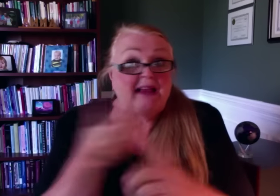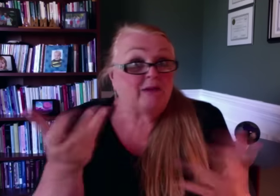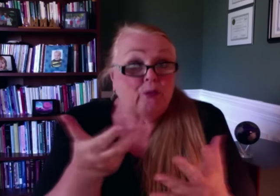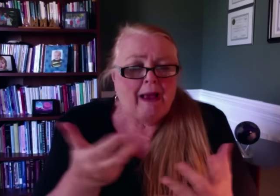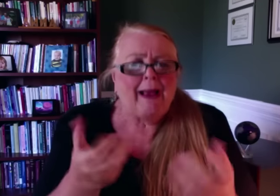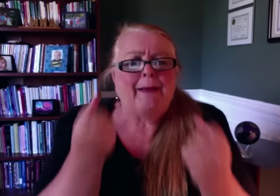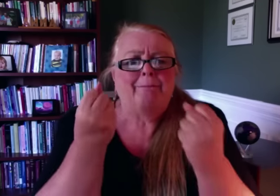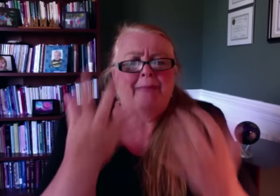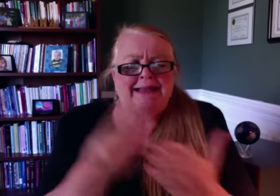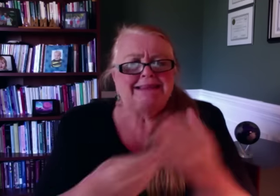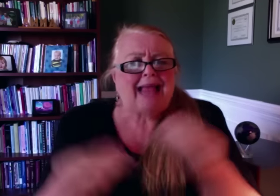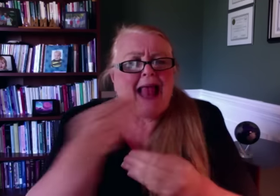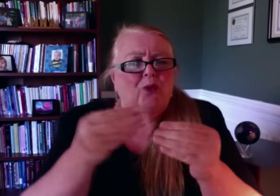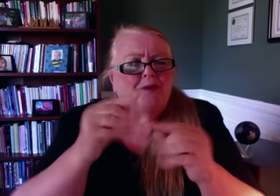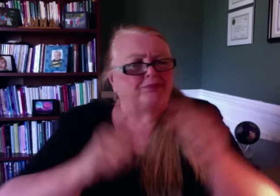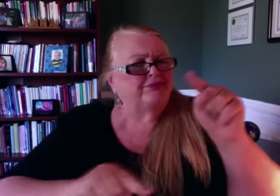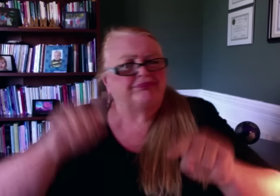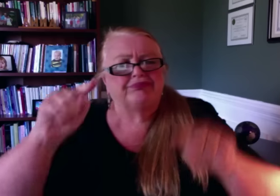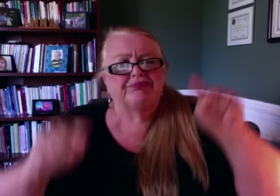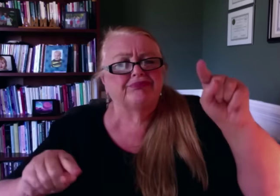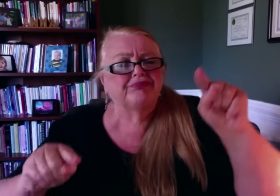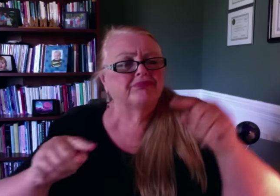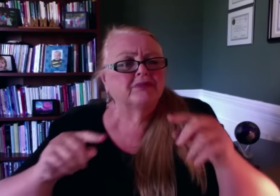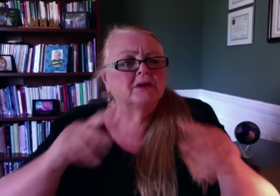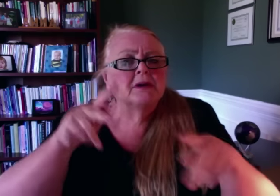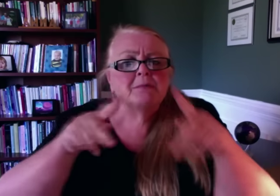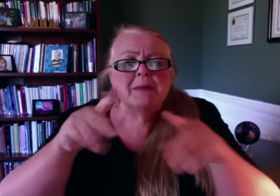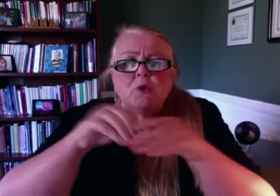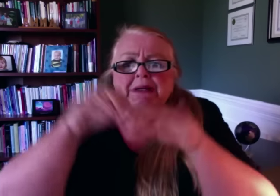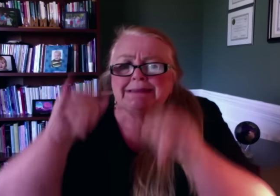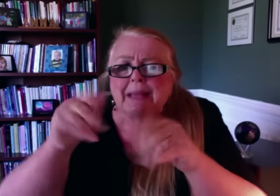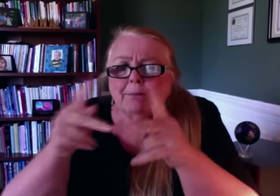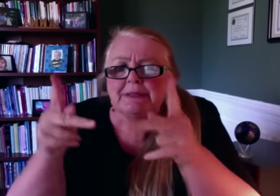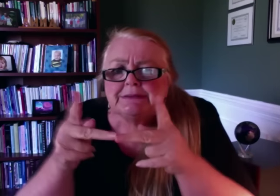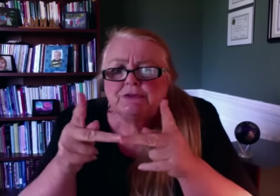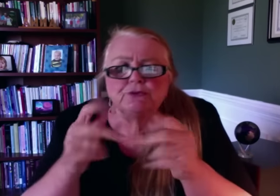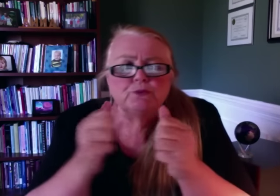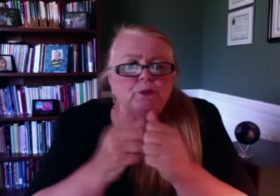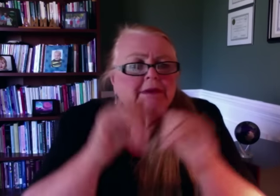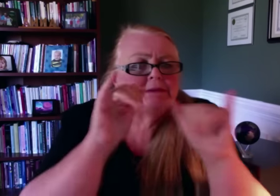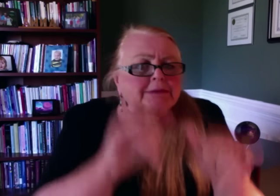As a result, there were significant salary disparities within positions of the same